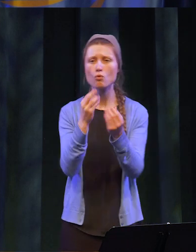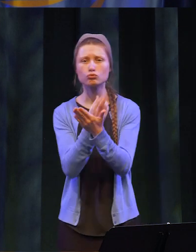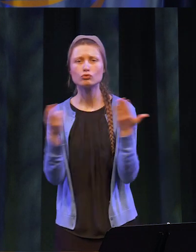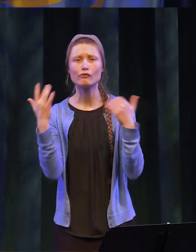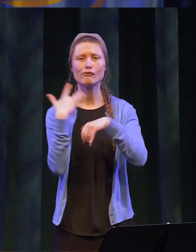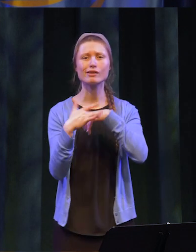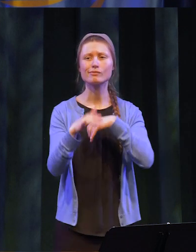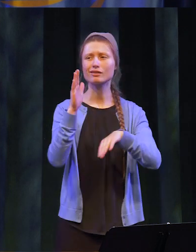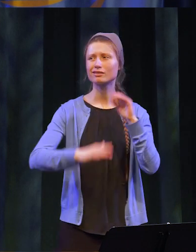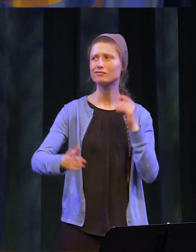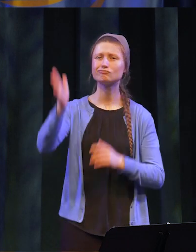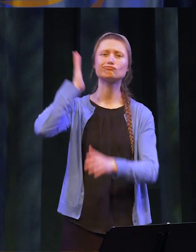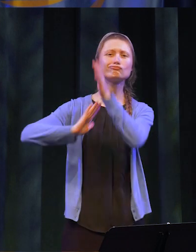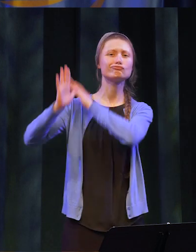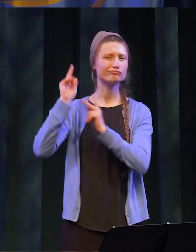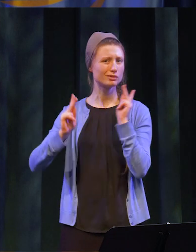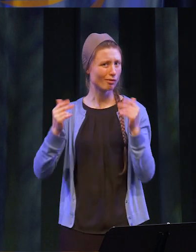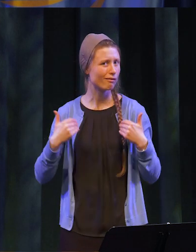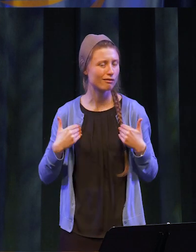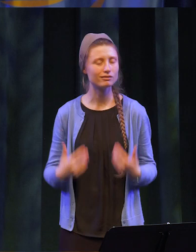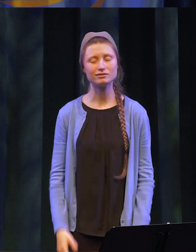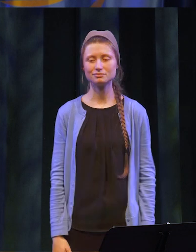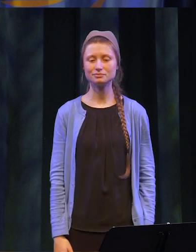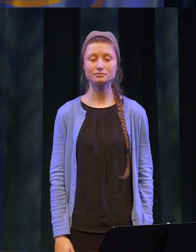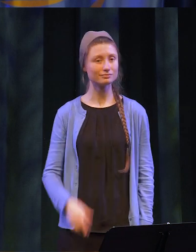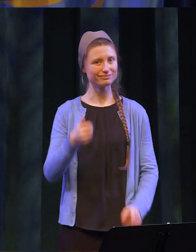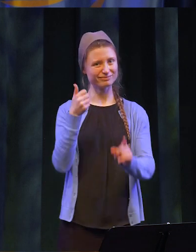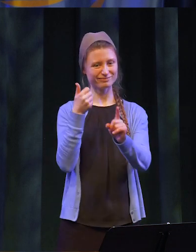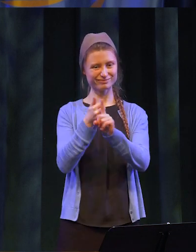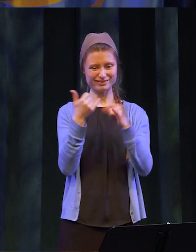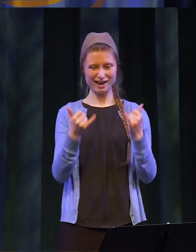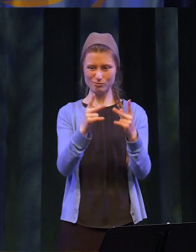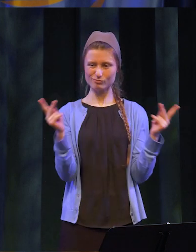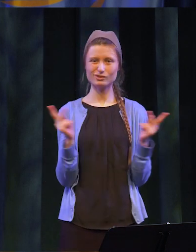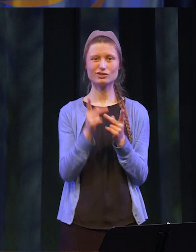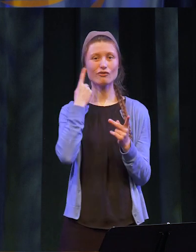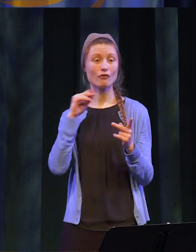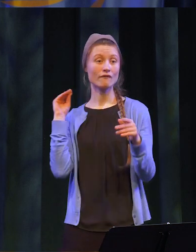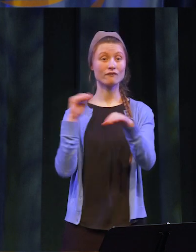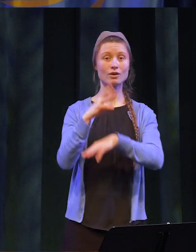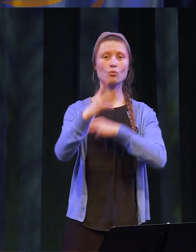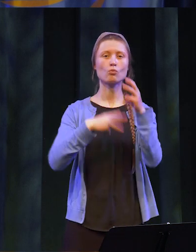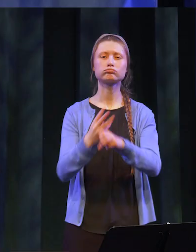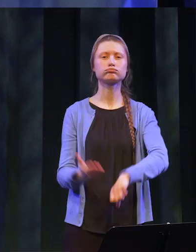many generations did, so you are in a position to make the world a better place.